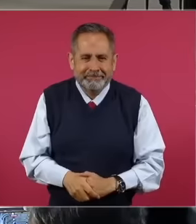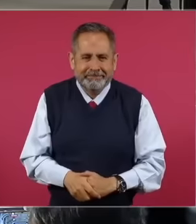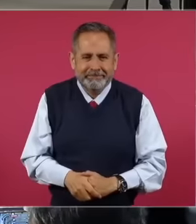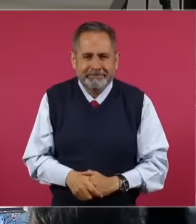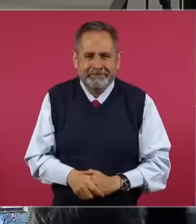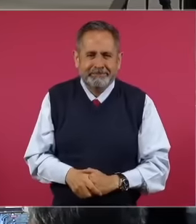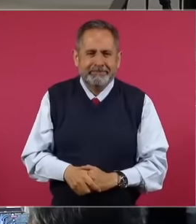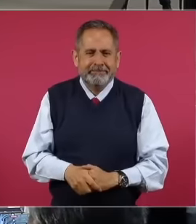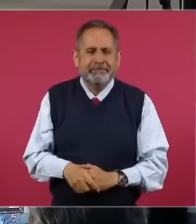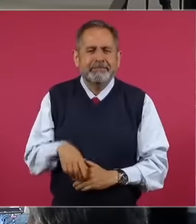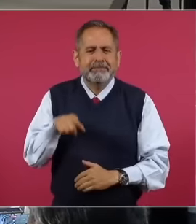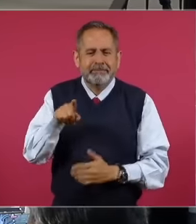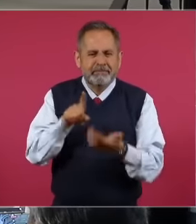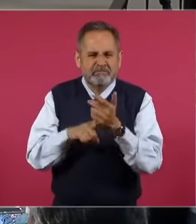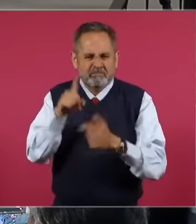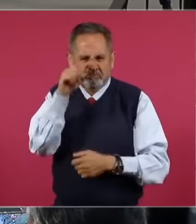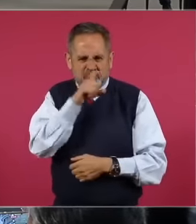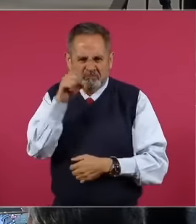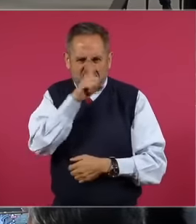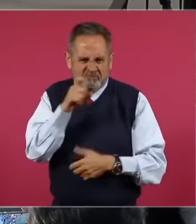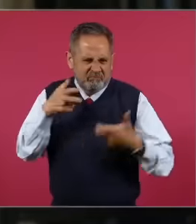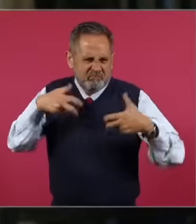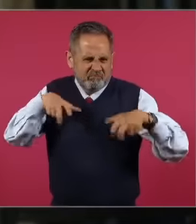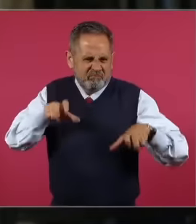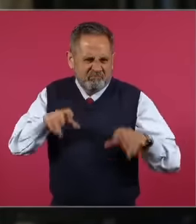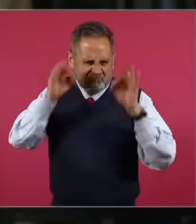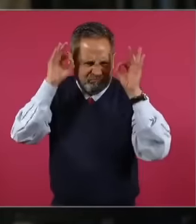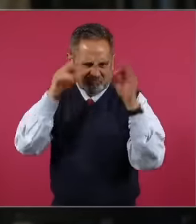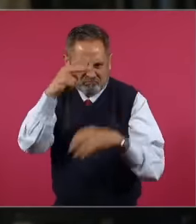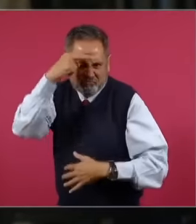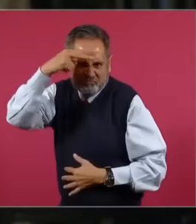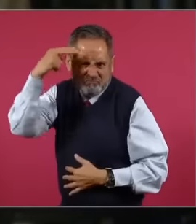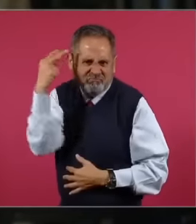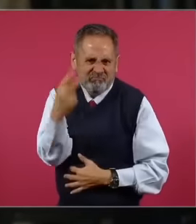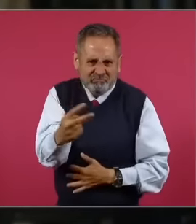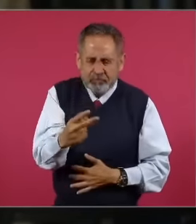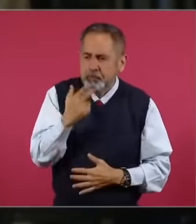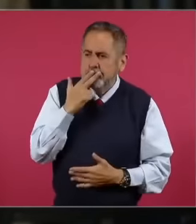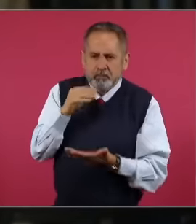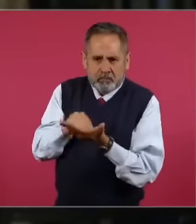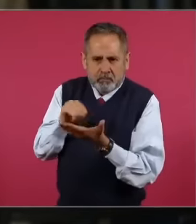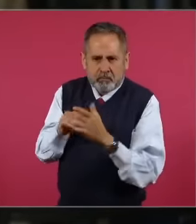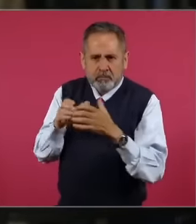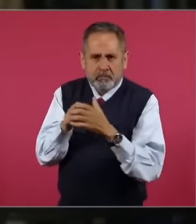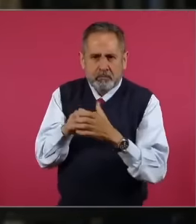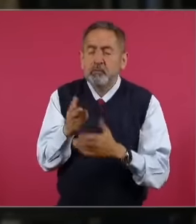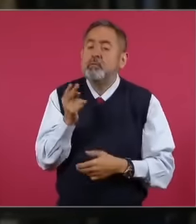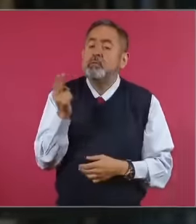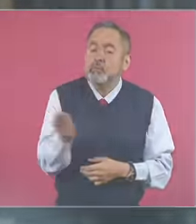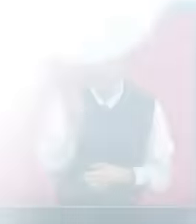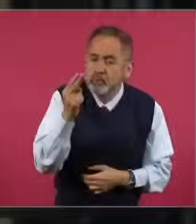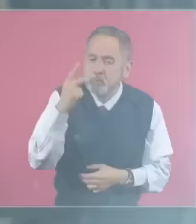feels sad to leave but As he himself has said repeatedly, he